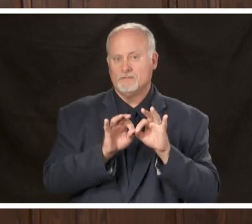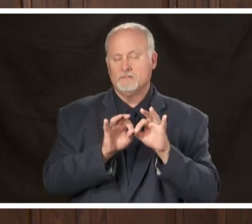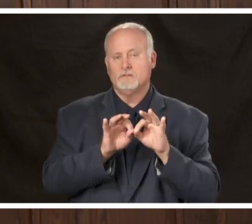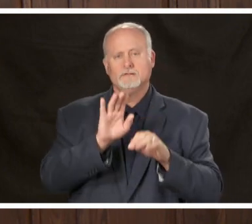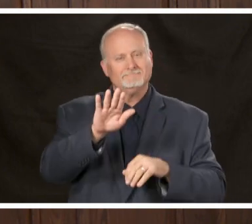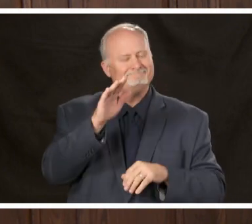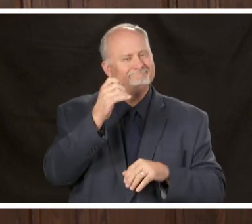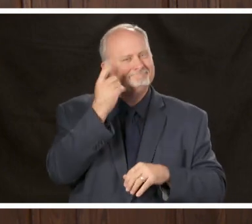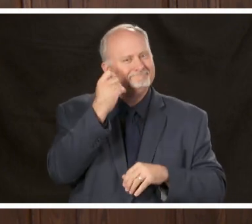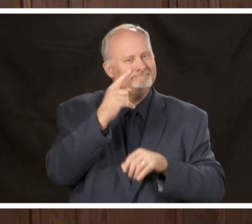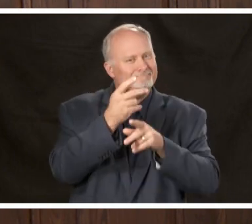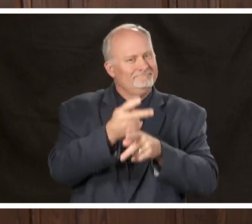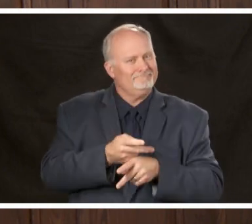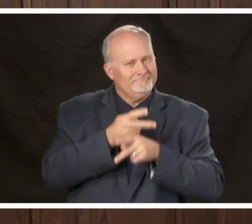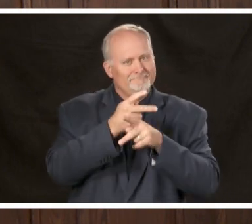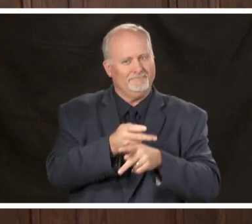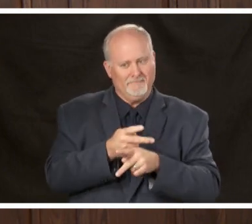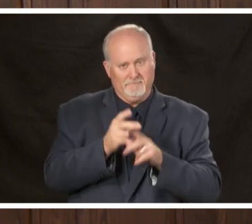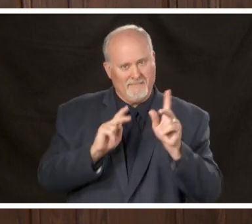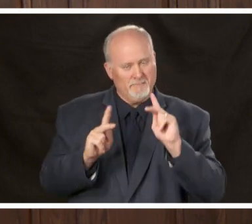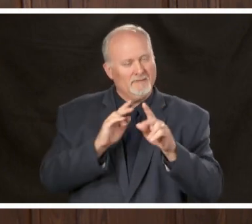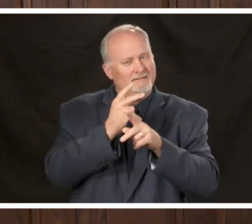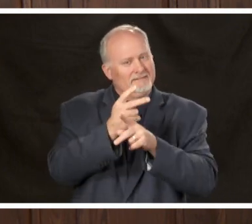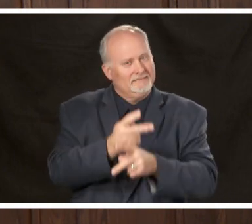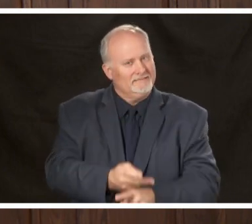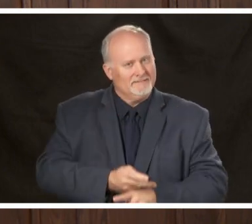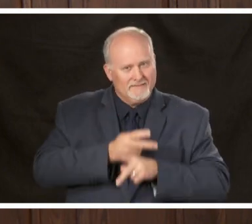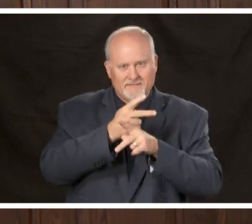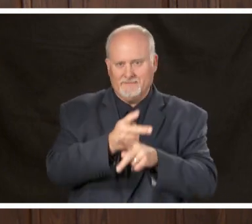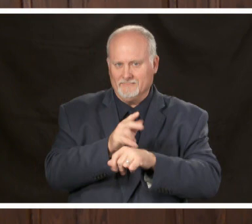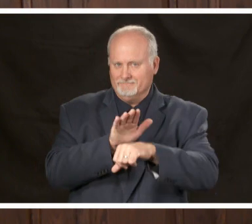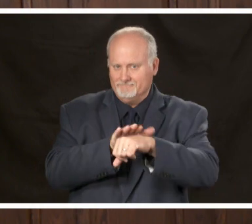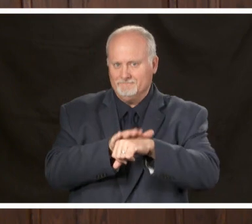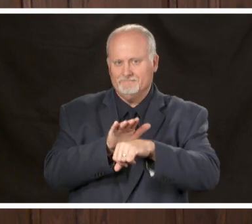caution caution individuals to be very careful about placing too much